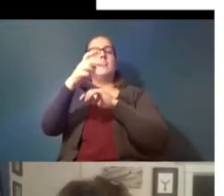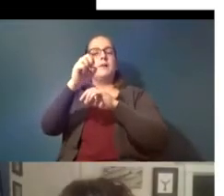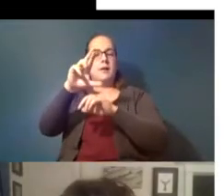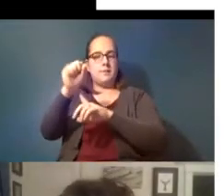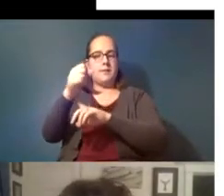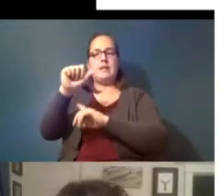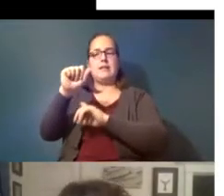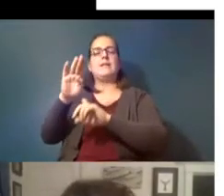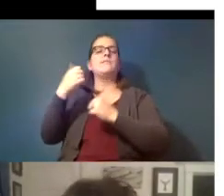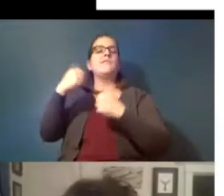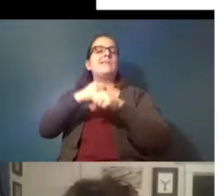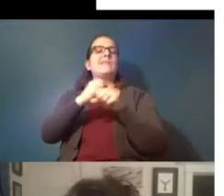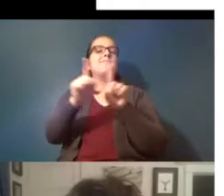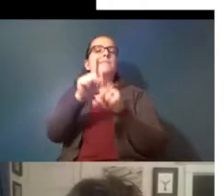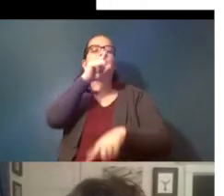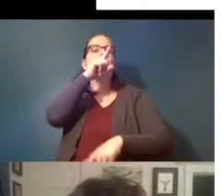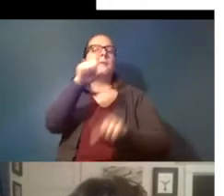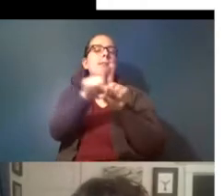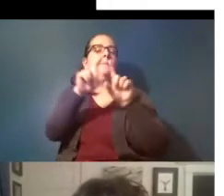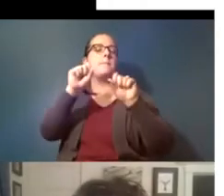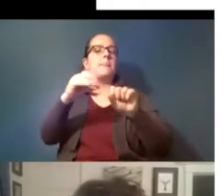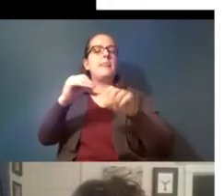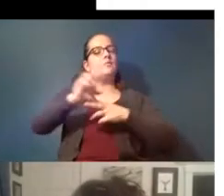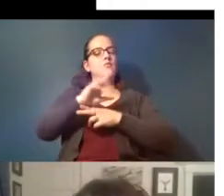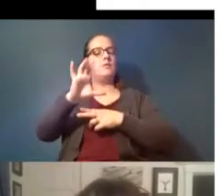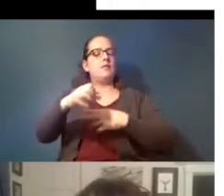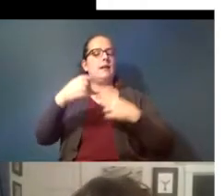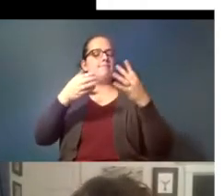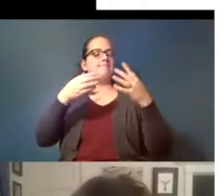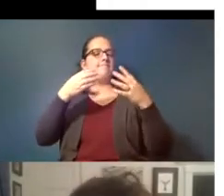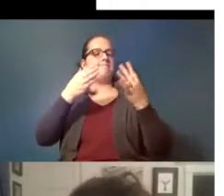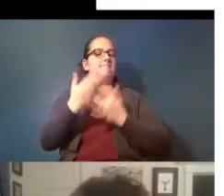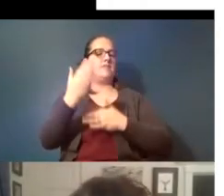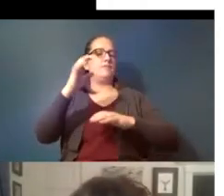and then using those in in experiments and i'll give an example of that a little bit later